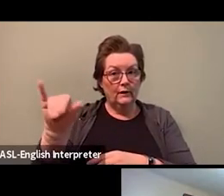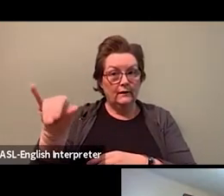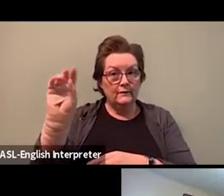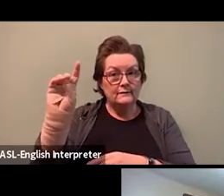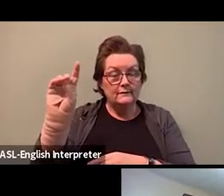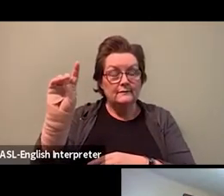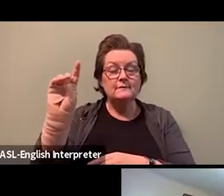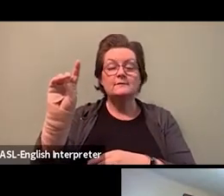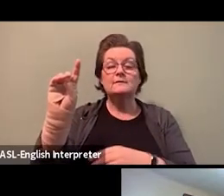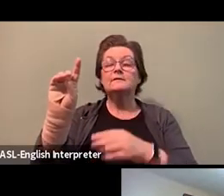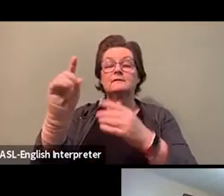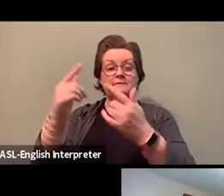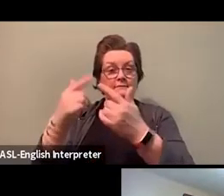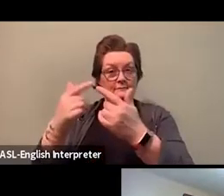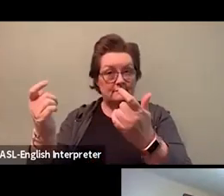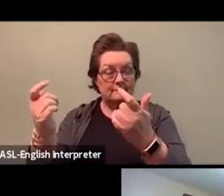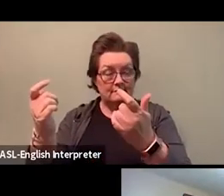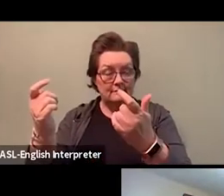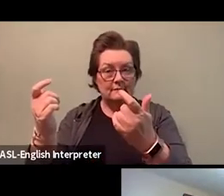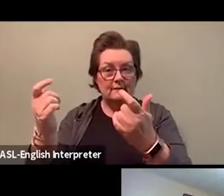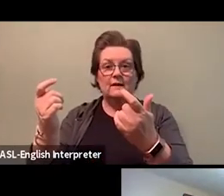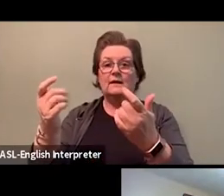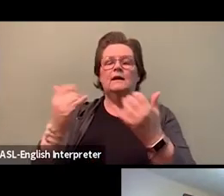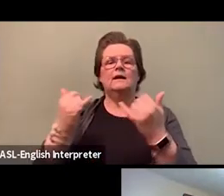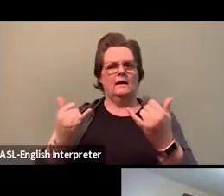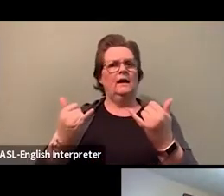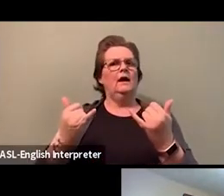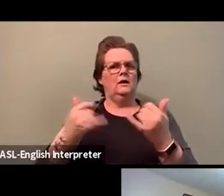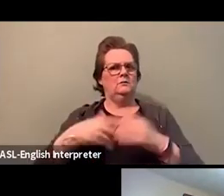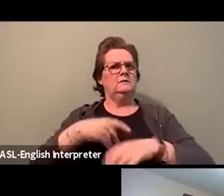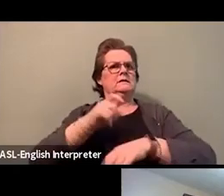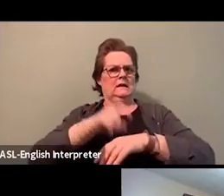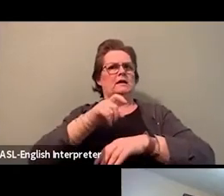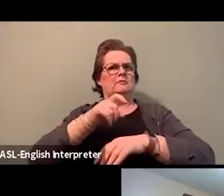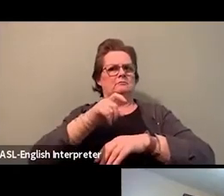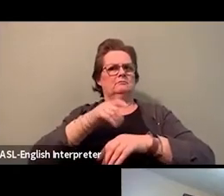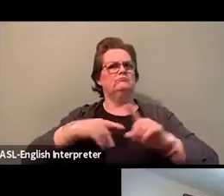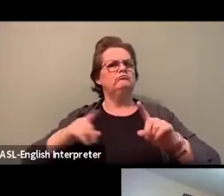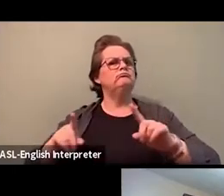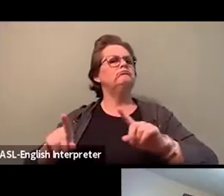I mean, I think now is a time to survey the demographics of our workplaces. I like what Aubrey said,